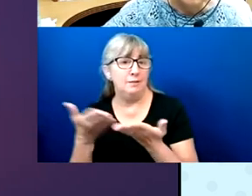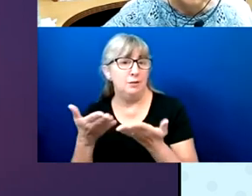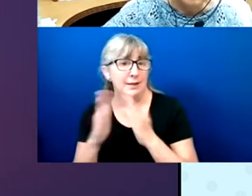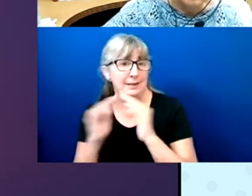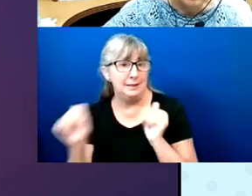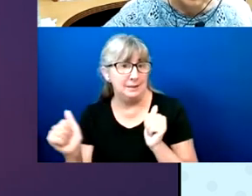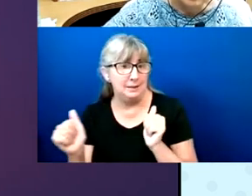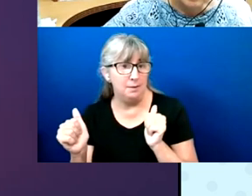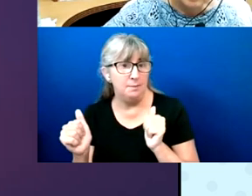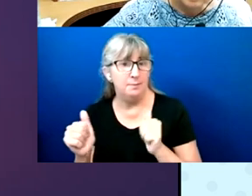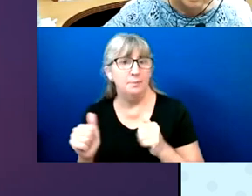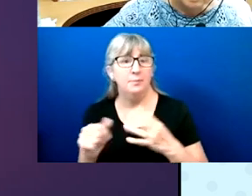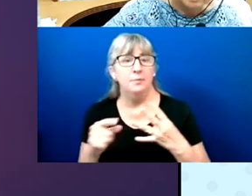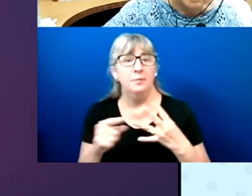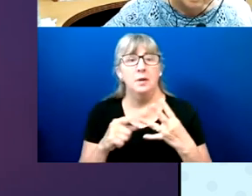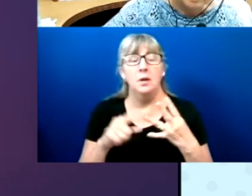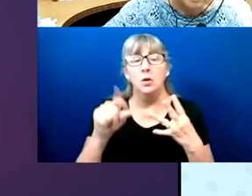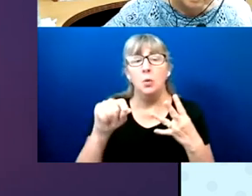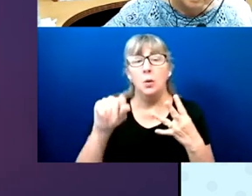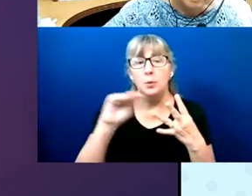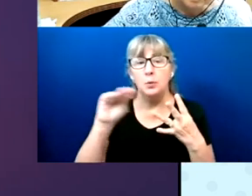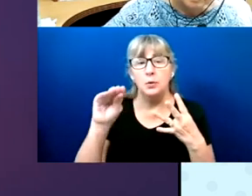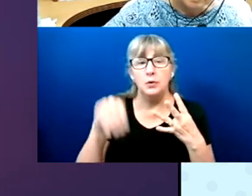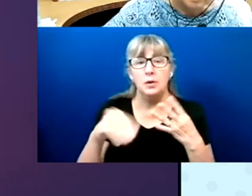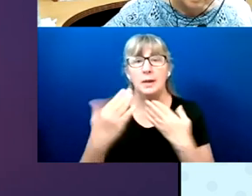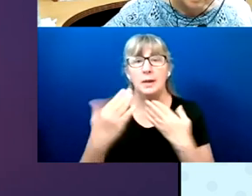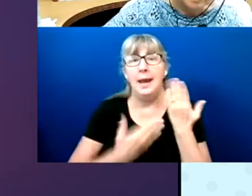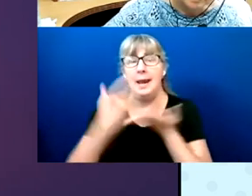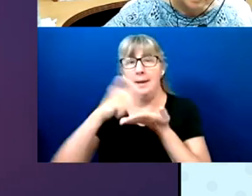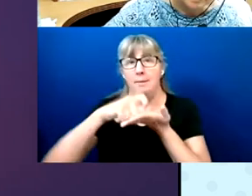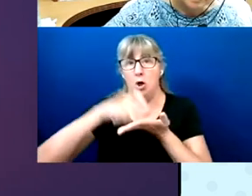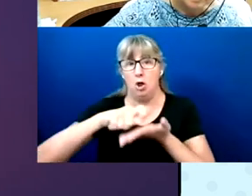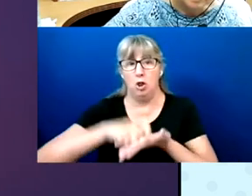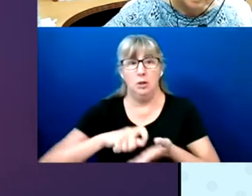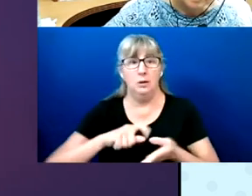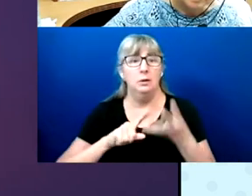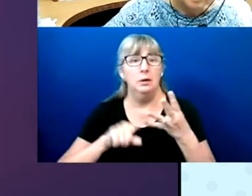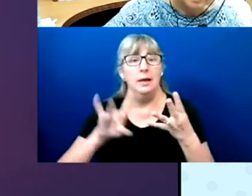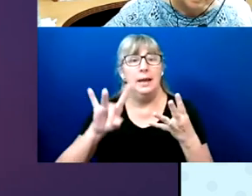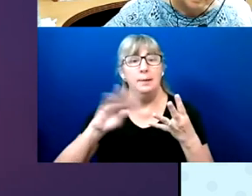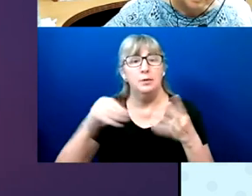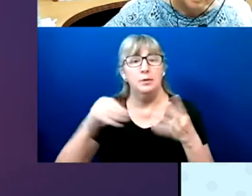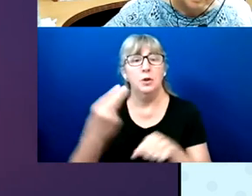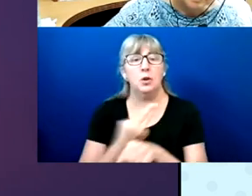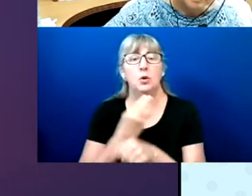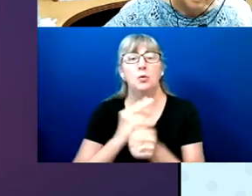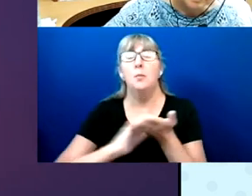20% independently hand marked a paper ballot. And 8% of Braille ballot or plastic template.